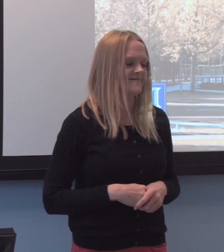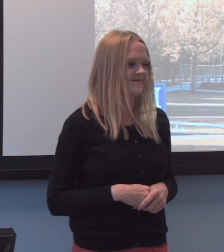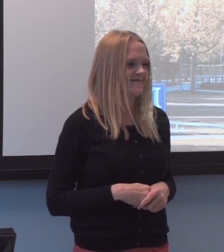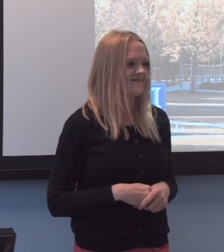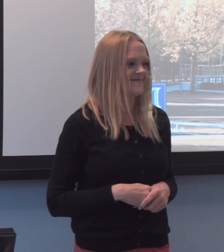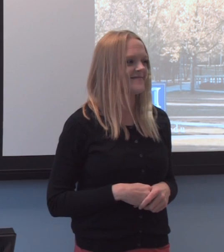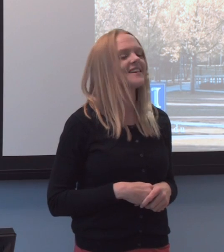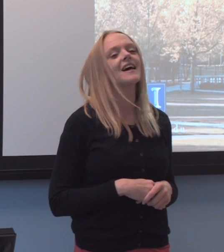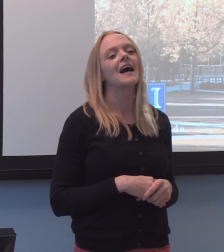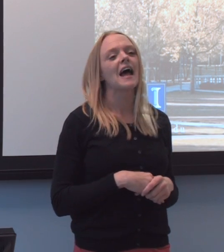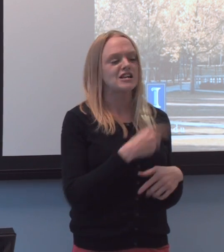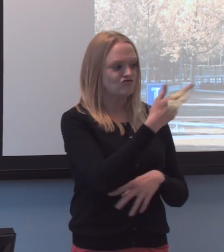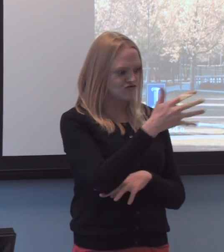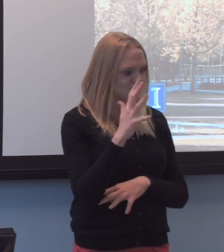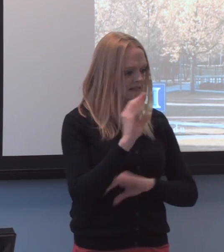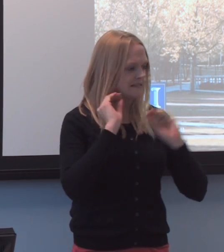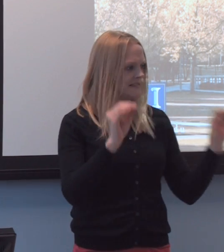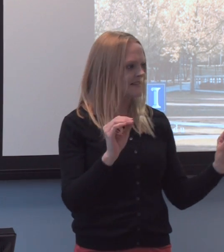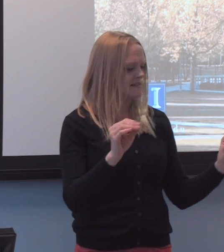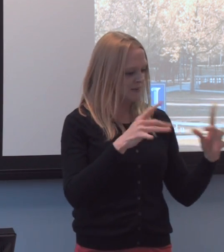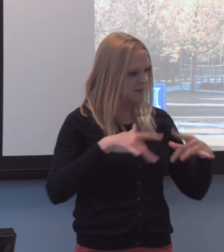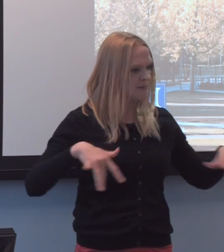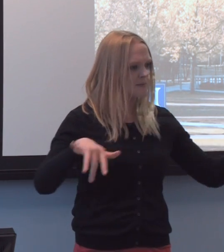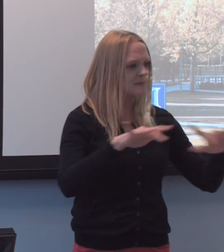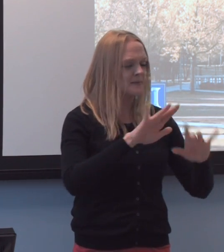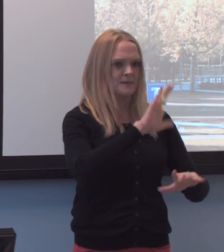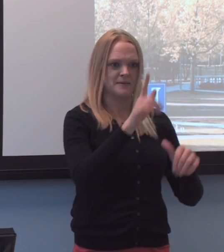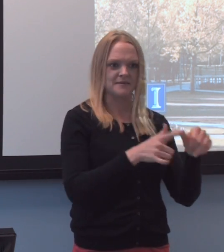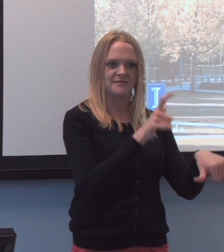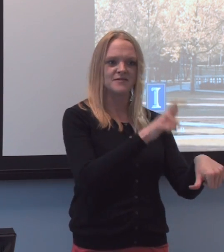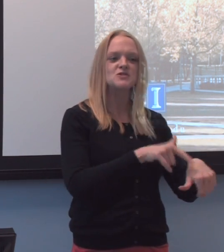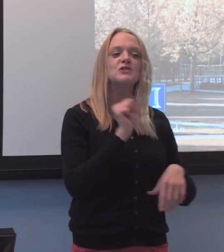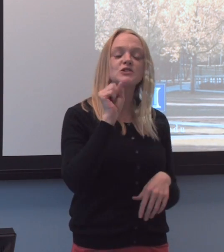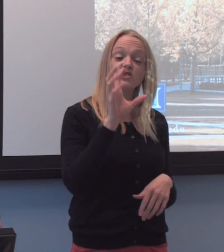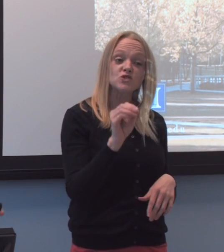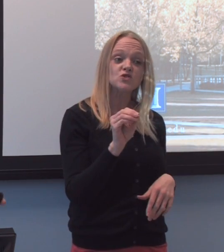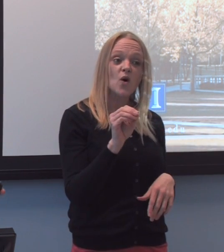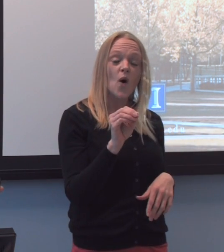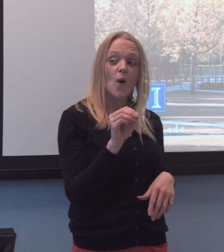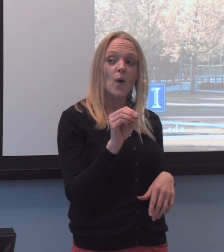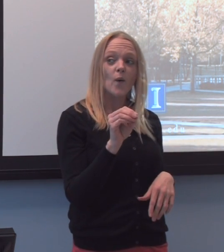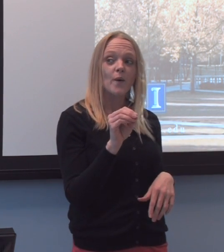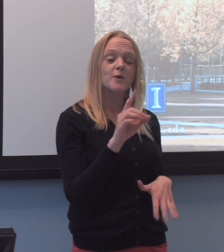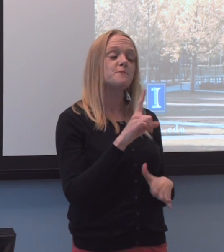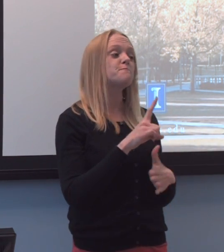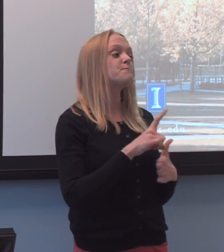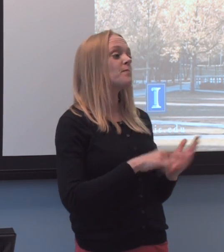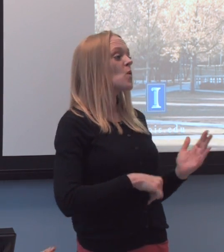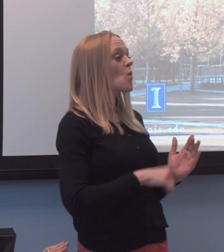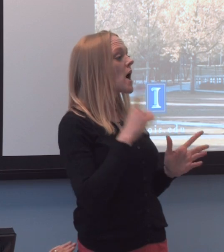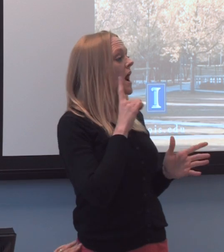and treeless. So-so, uh, but what I, uh, what I discovered,